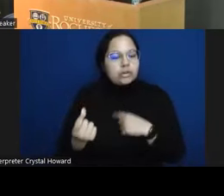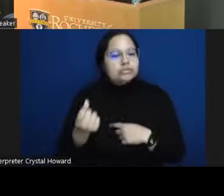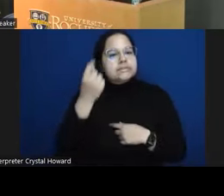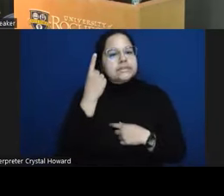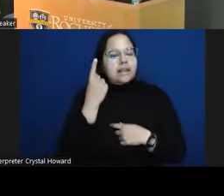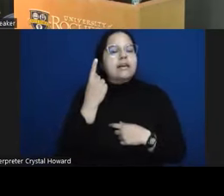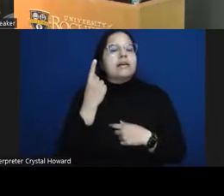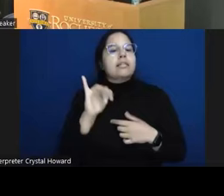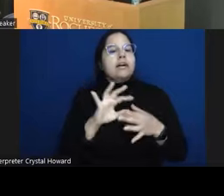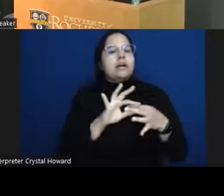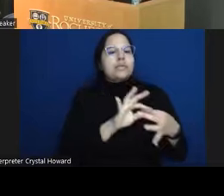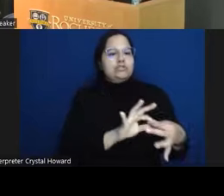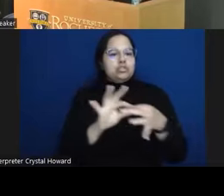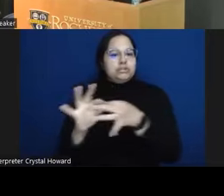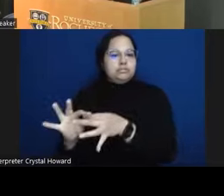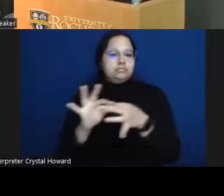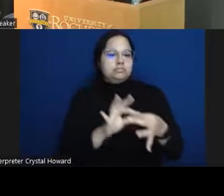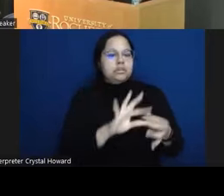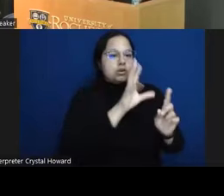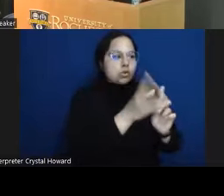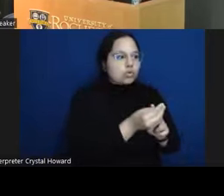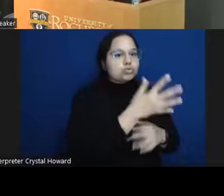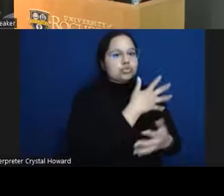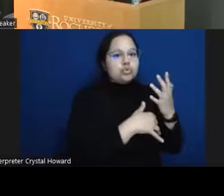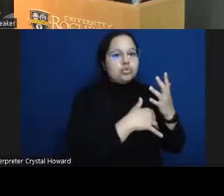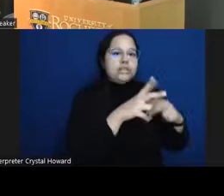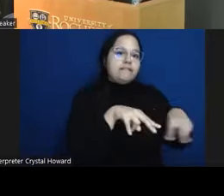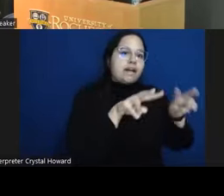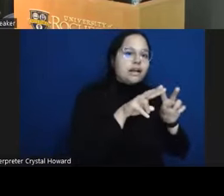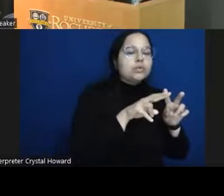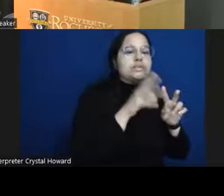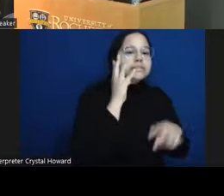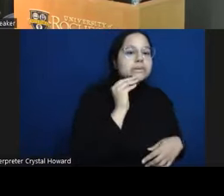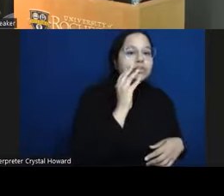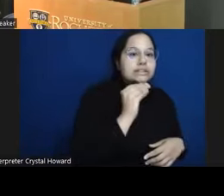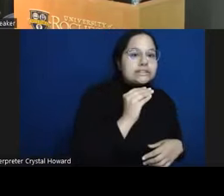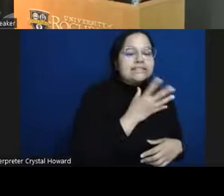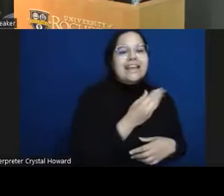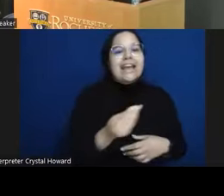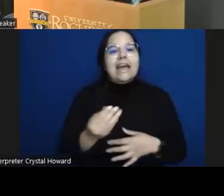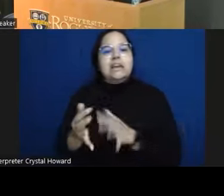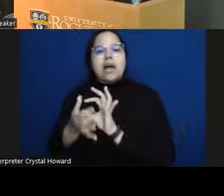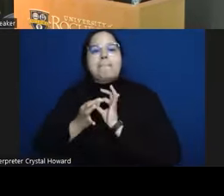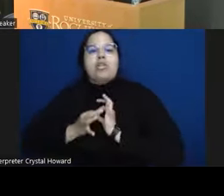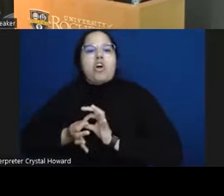sort of culturally socially valued experiences and belonging but in people's real time real